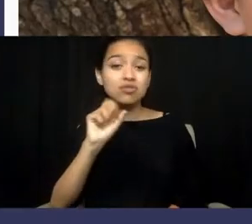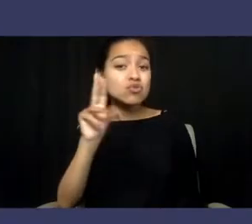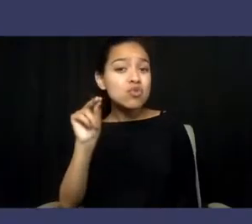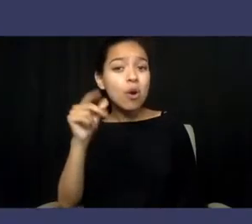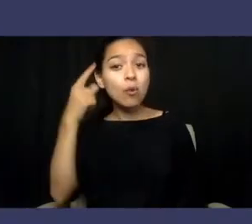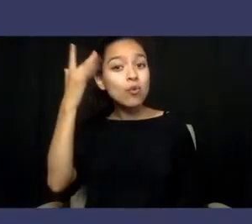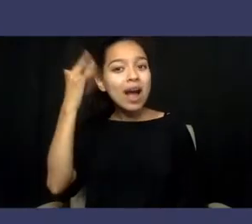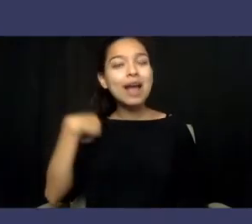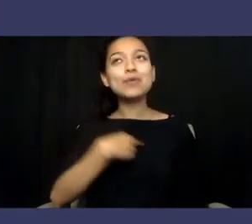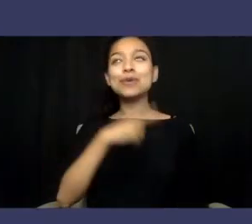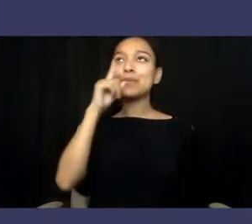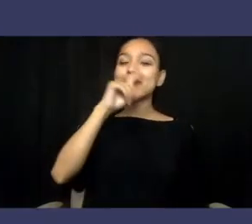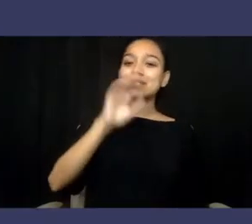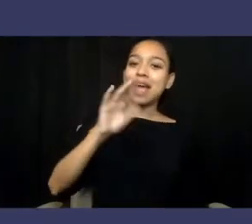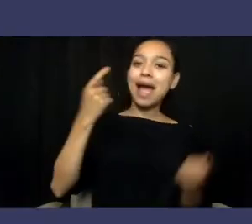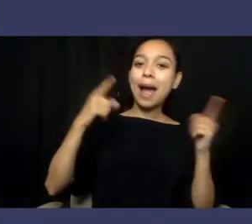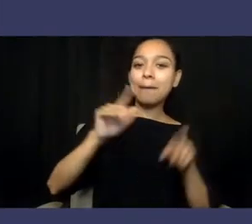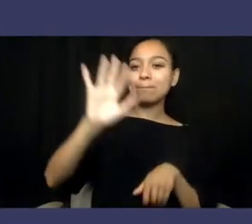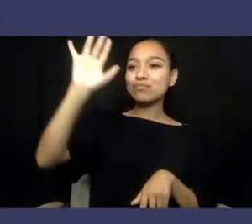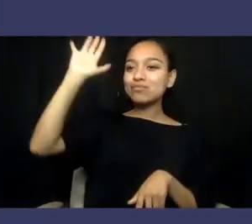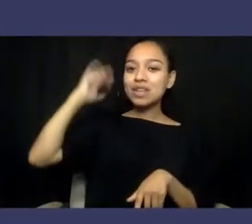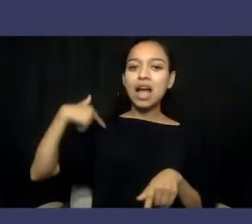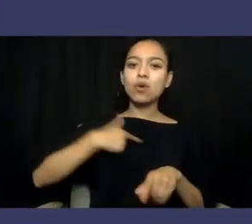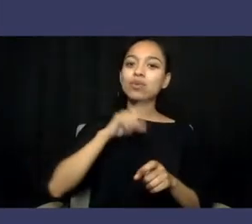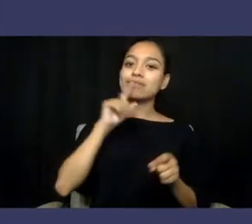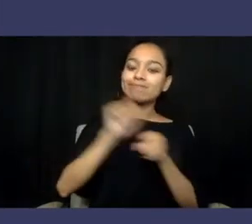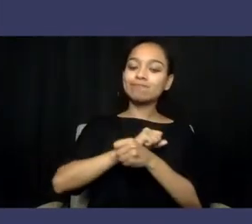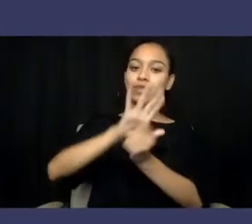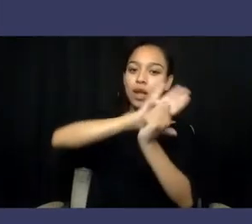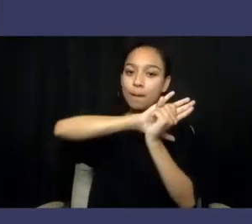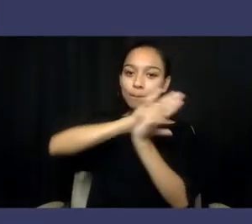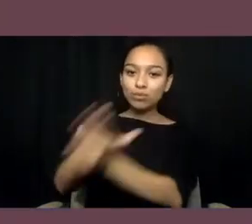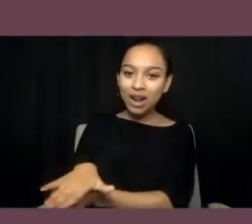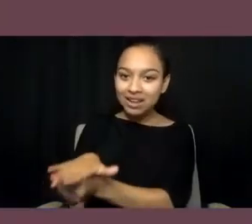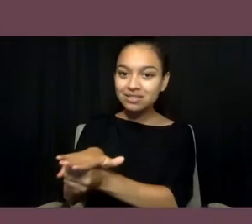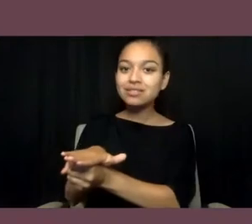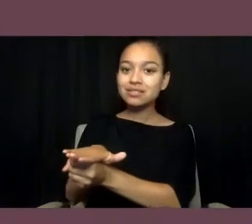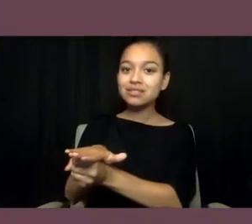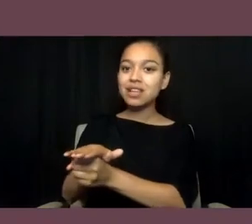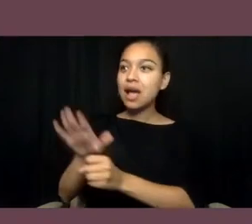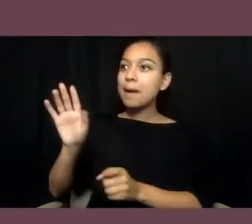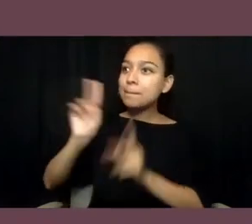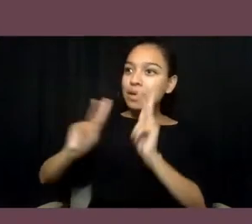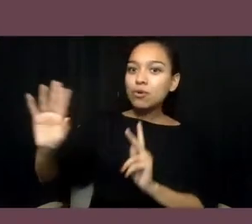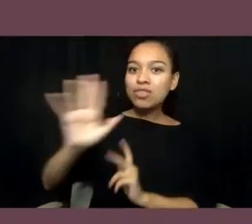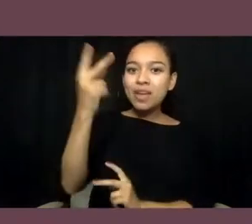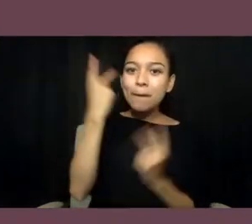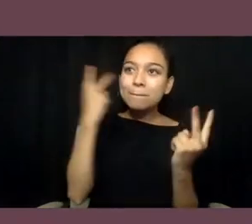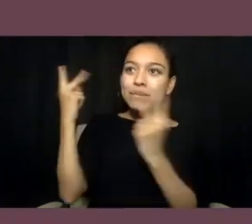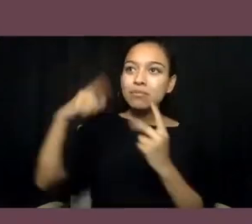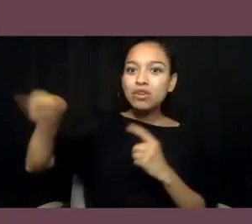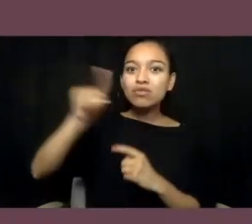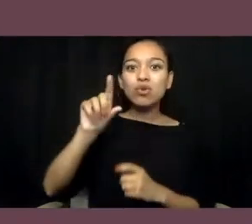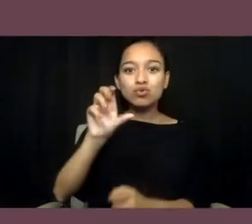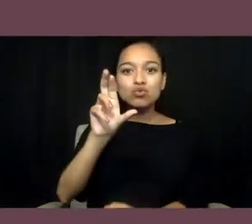and we actively suppress the memories of those crimes, but there are people alive today